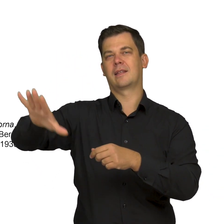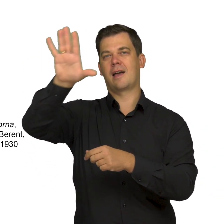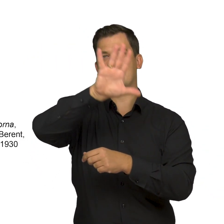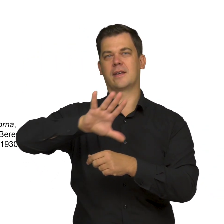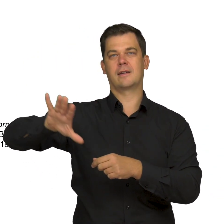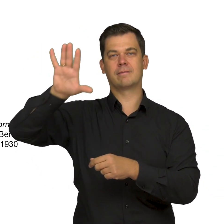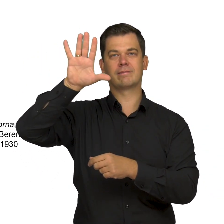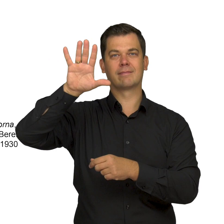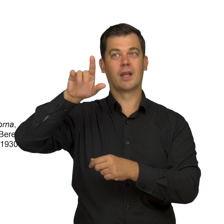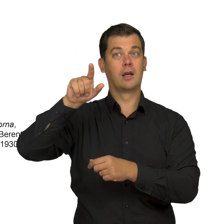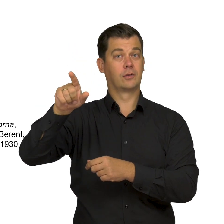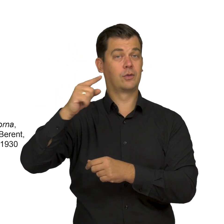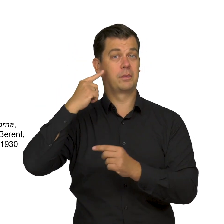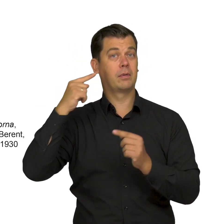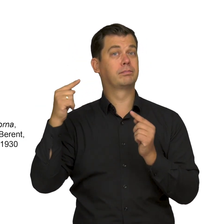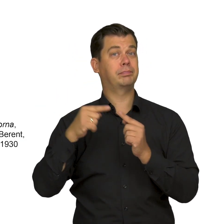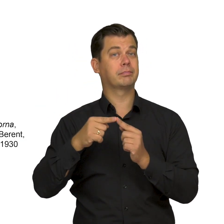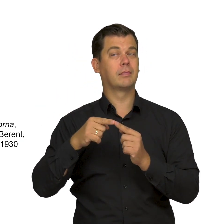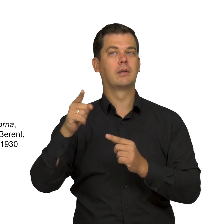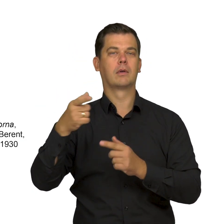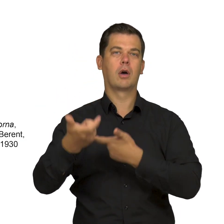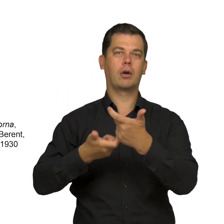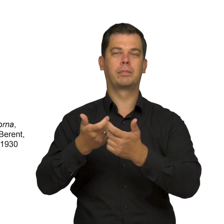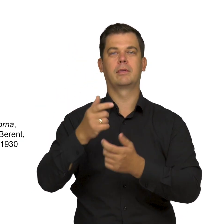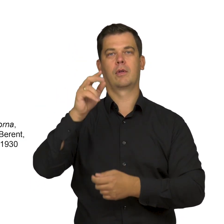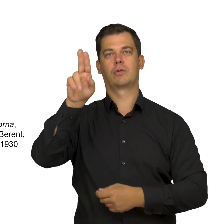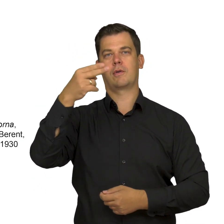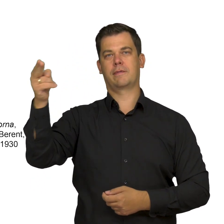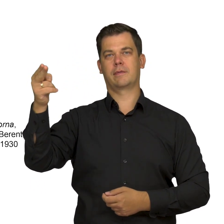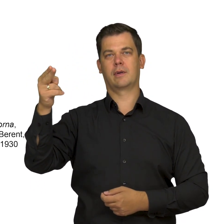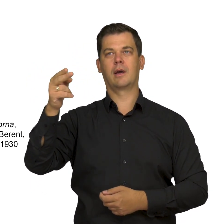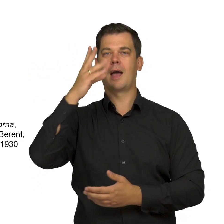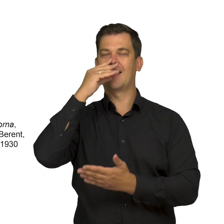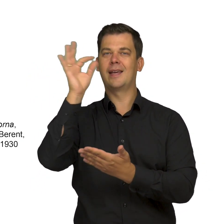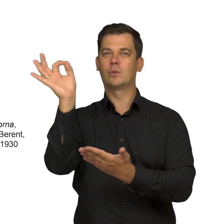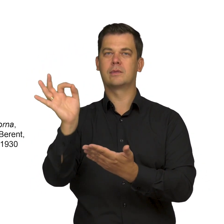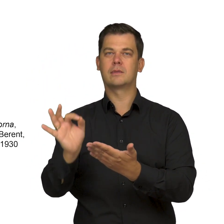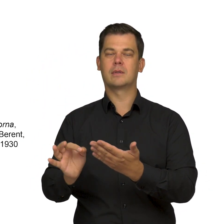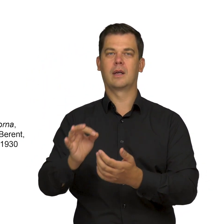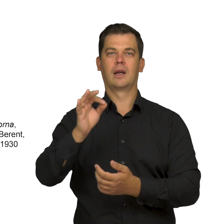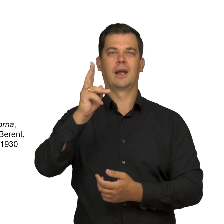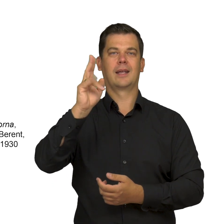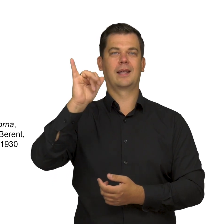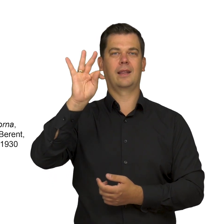The same motifs appear in the works of Norwegian illustrator Theodor Kittelsen,